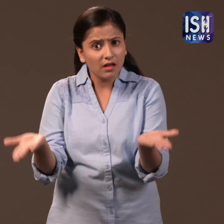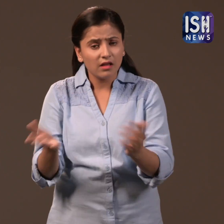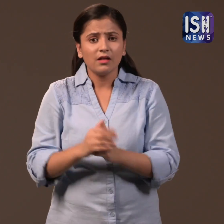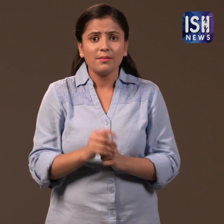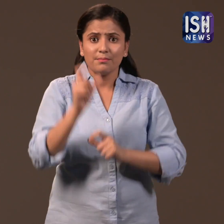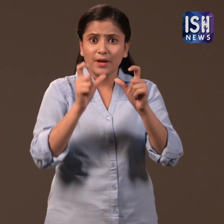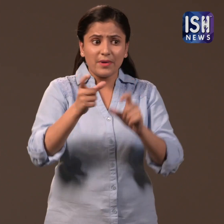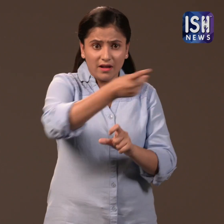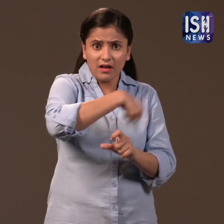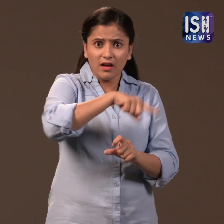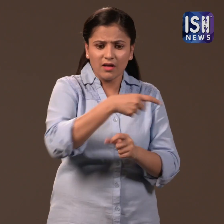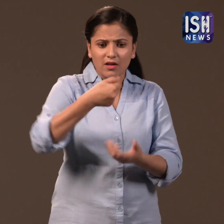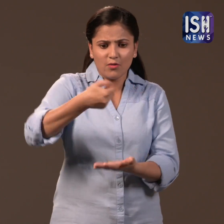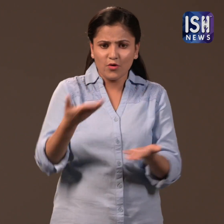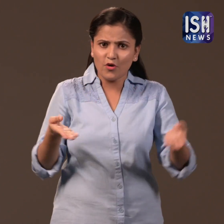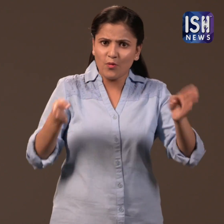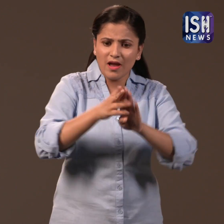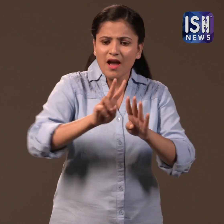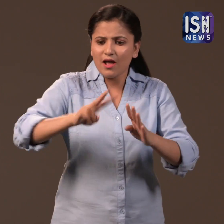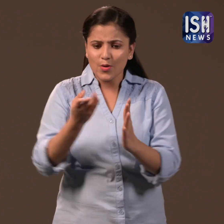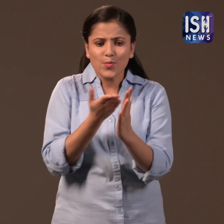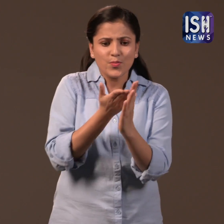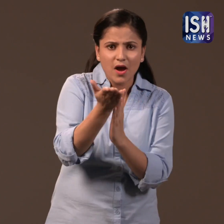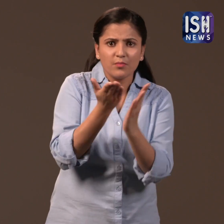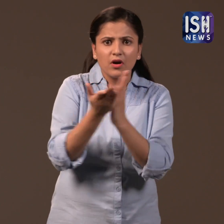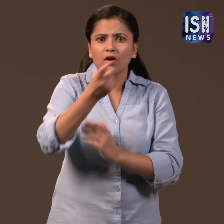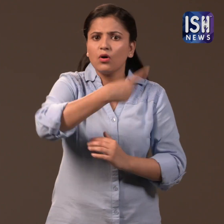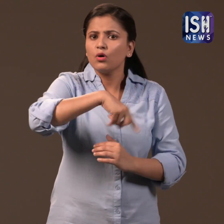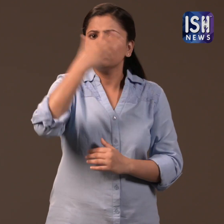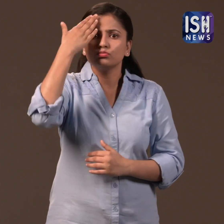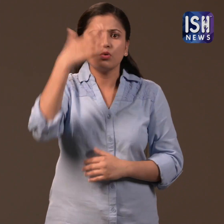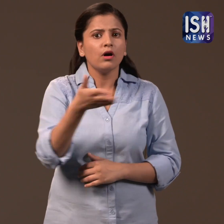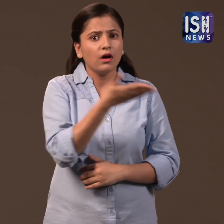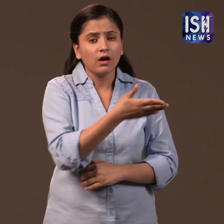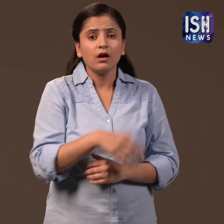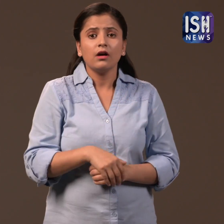People don’t know the different alternatives to plastic bags.